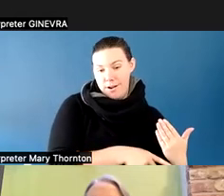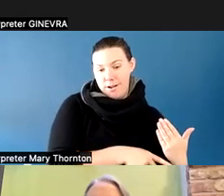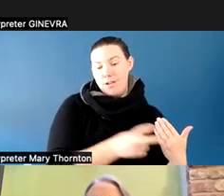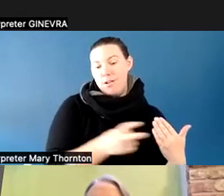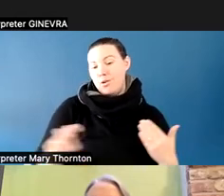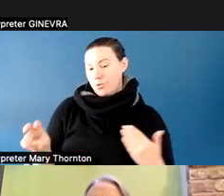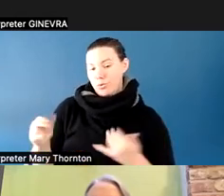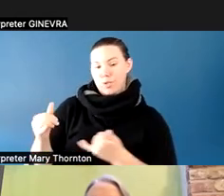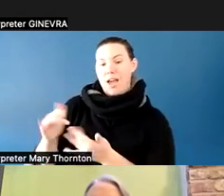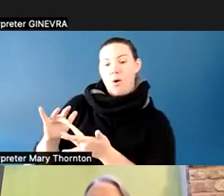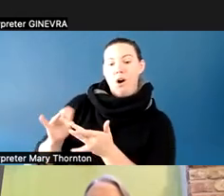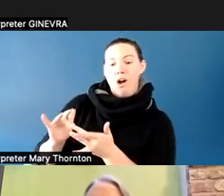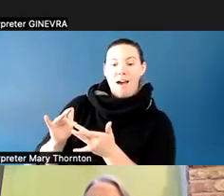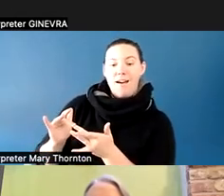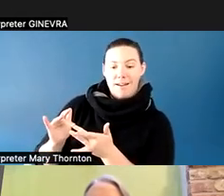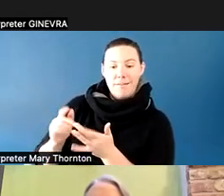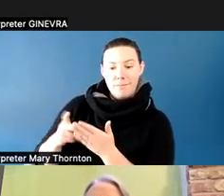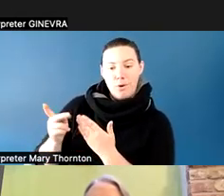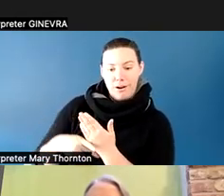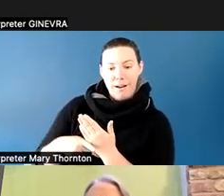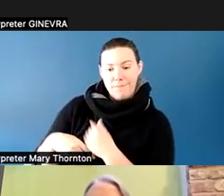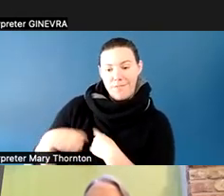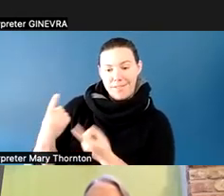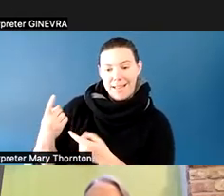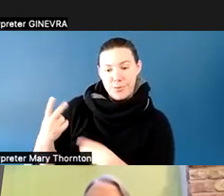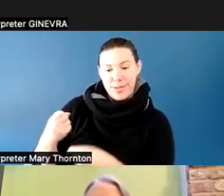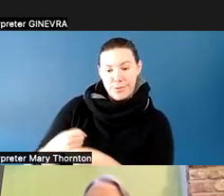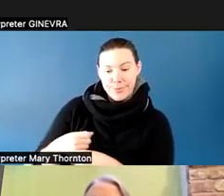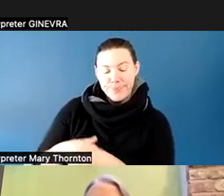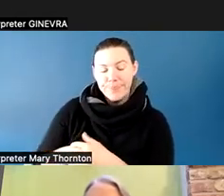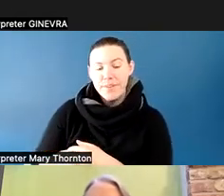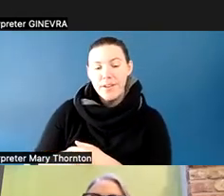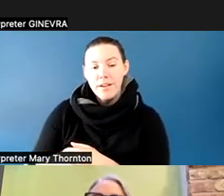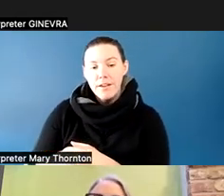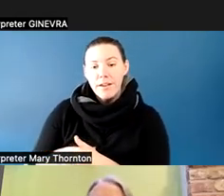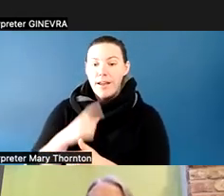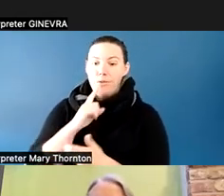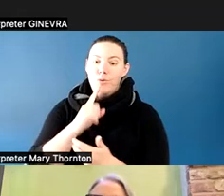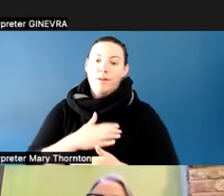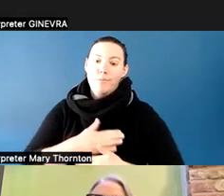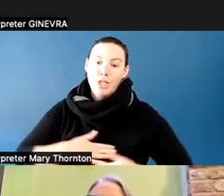And I really appreciated the discussion by Marisa and Sara and Ronda and also